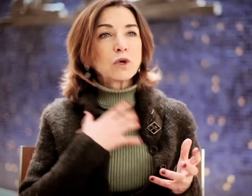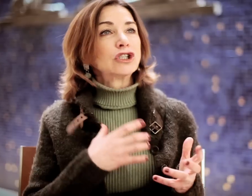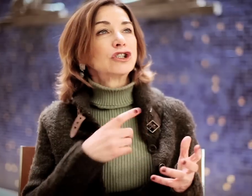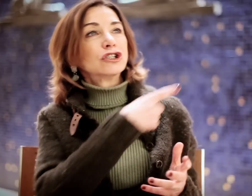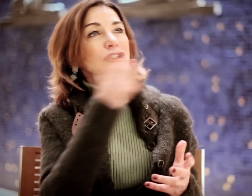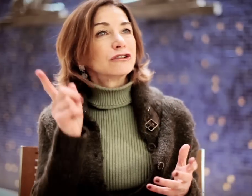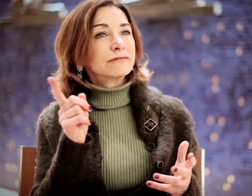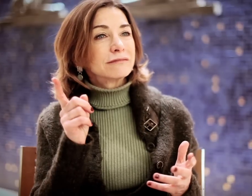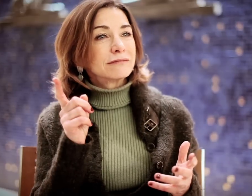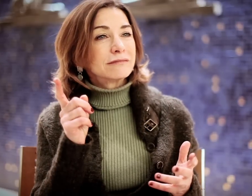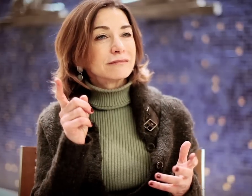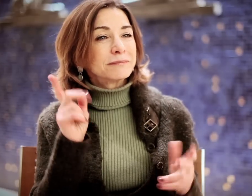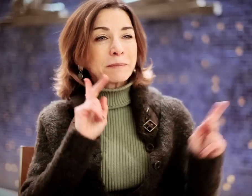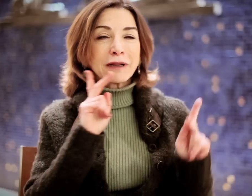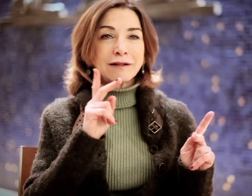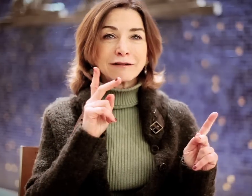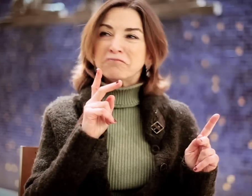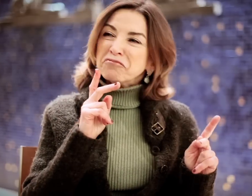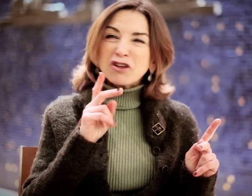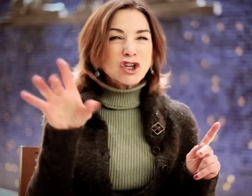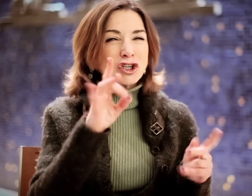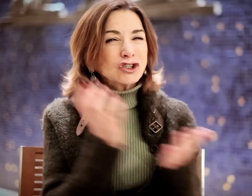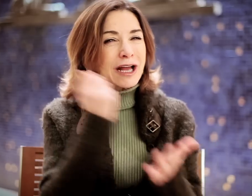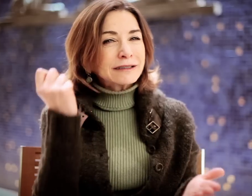I wish people took a chance.